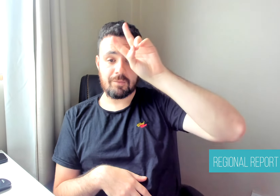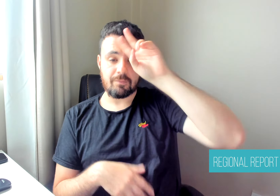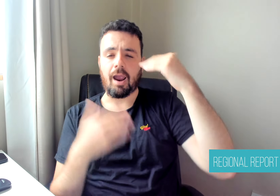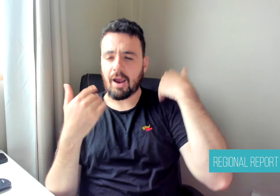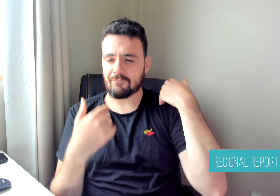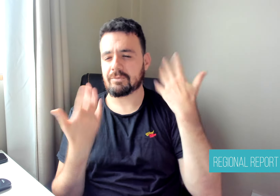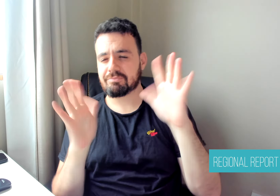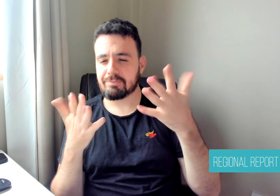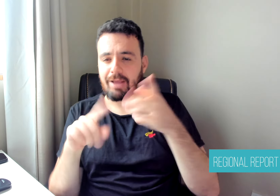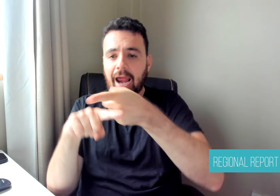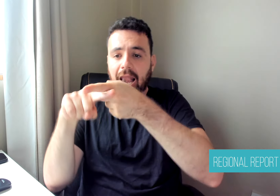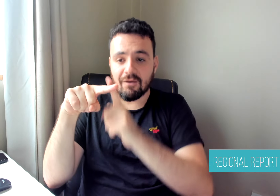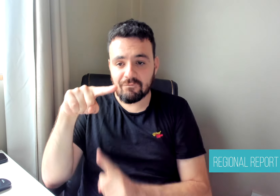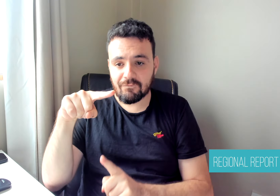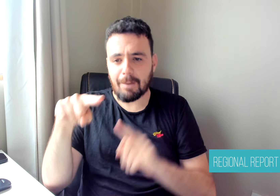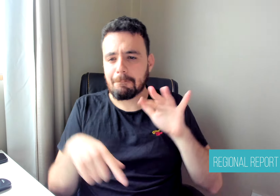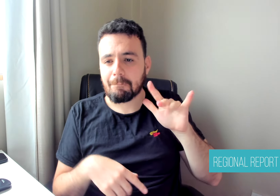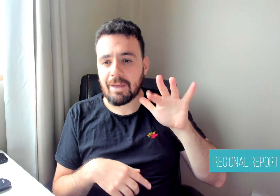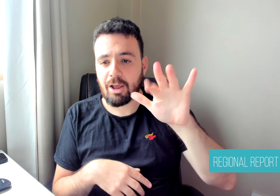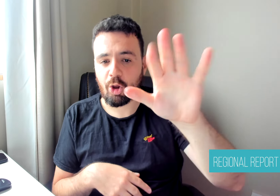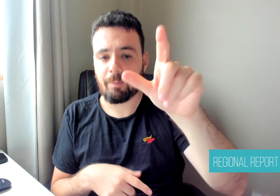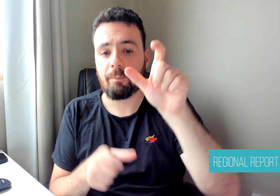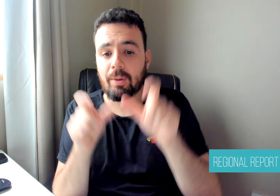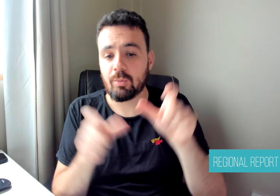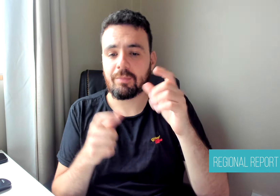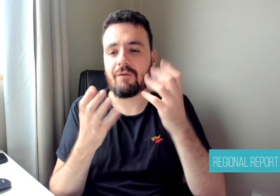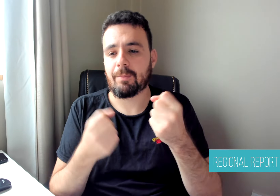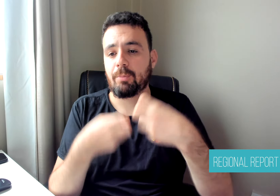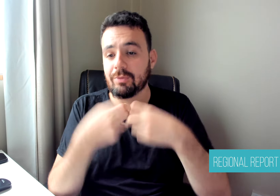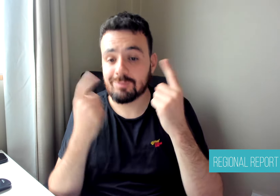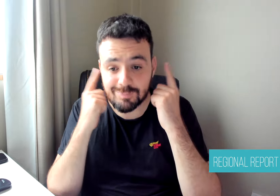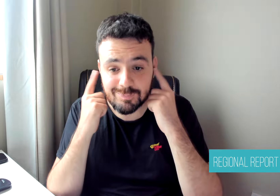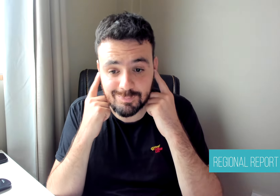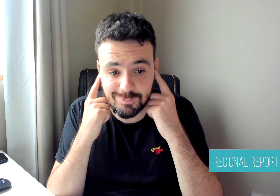of Statistics and Informatics (INEI), more than half a million people